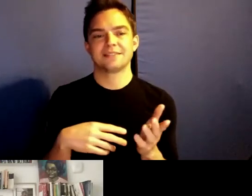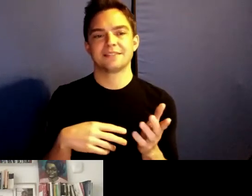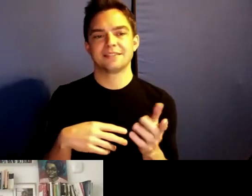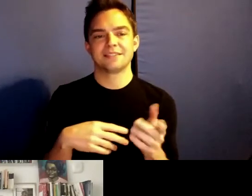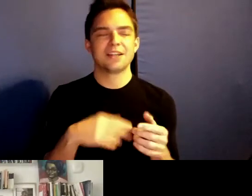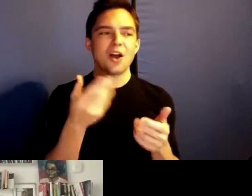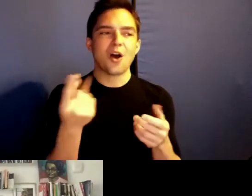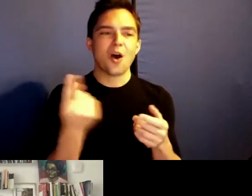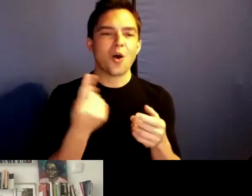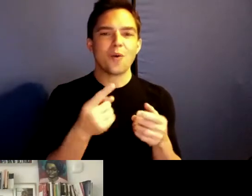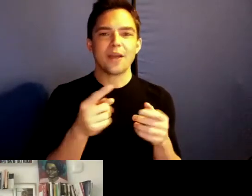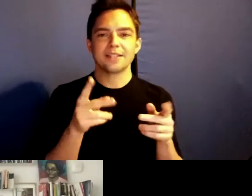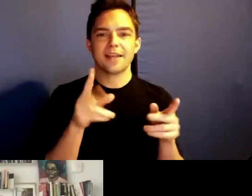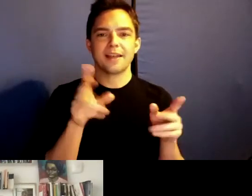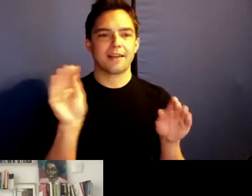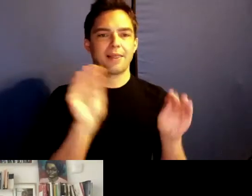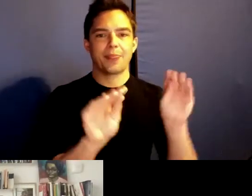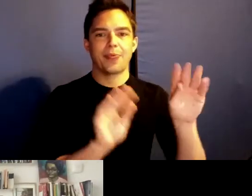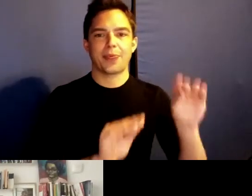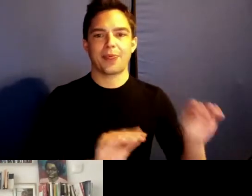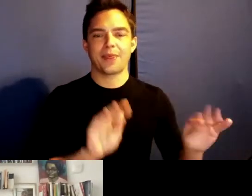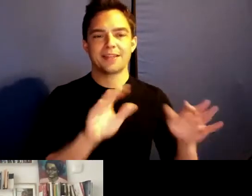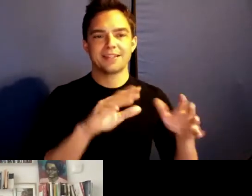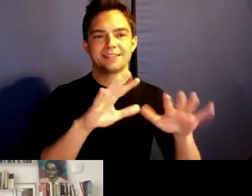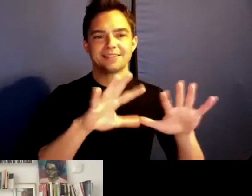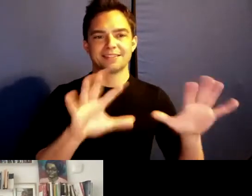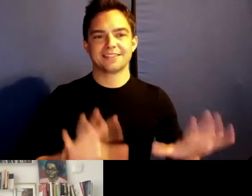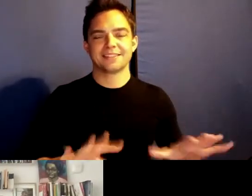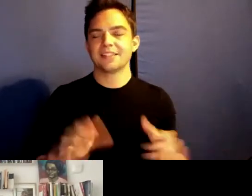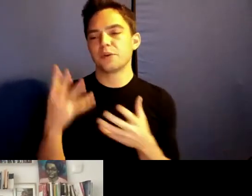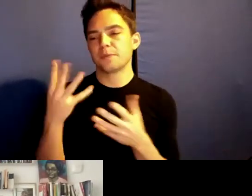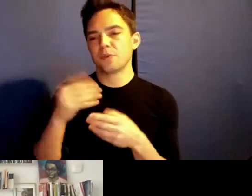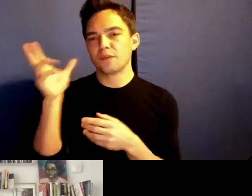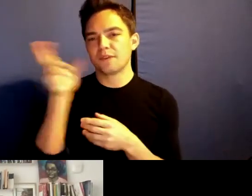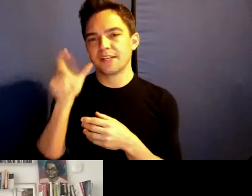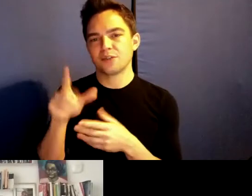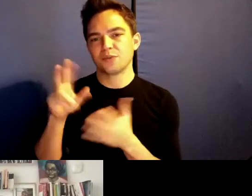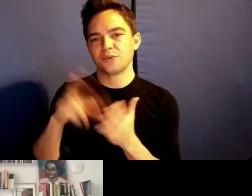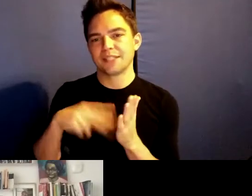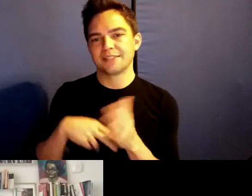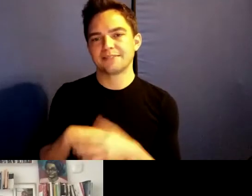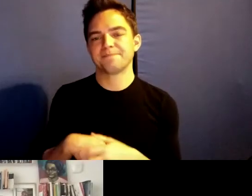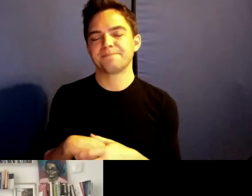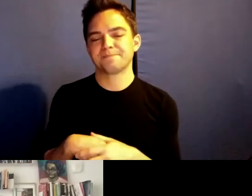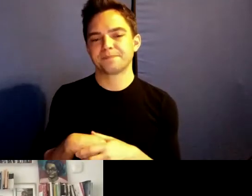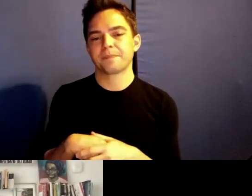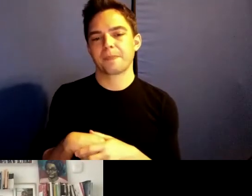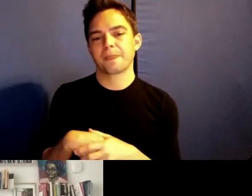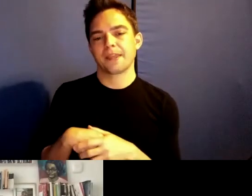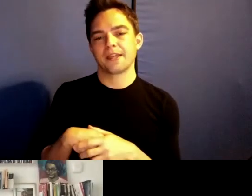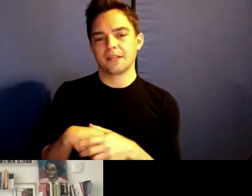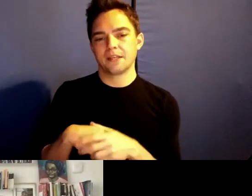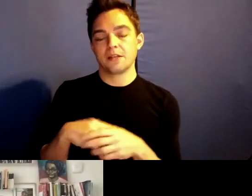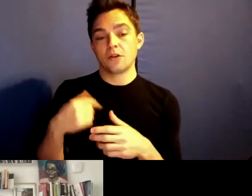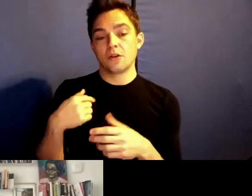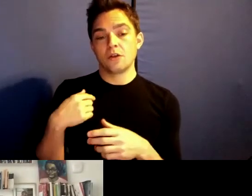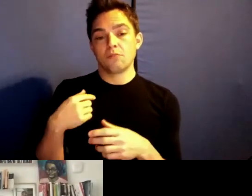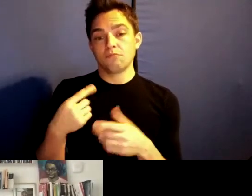That was beautiful to hear. >> I mean, we can kind of - I'm joining you